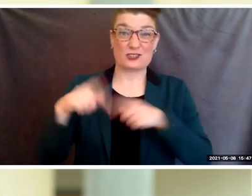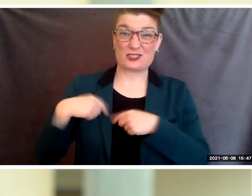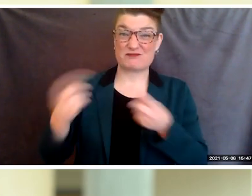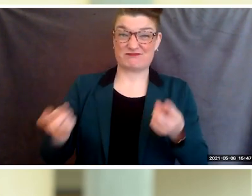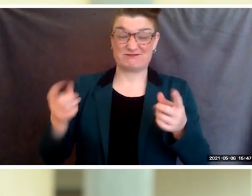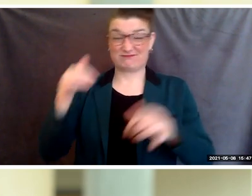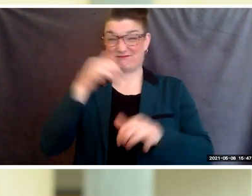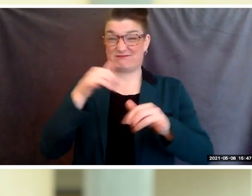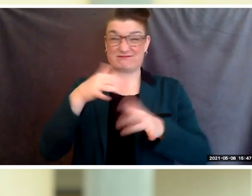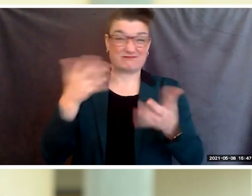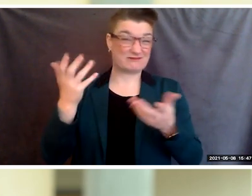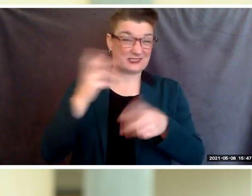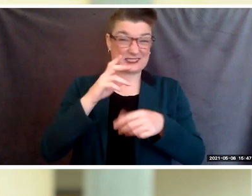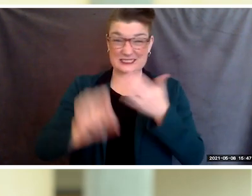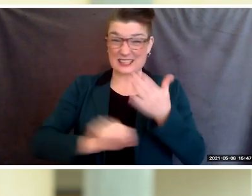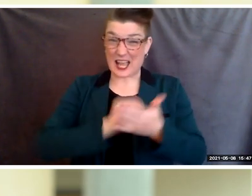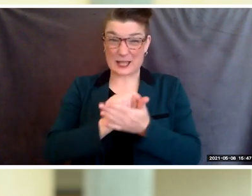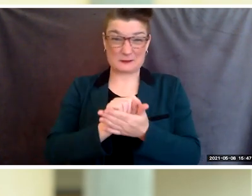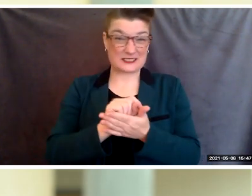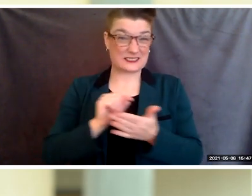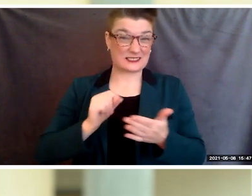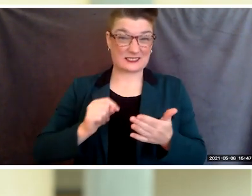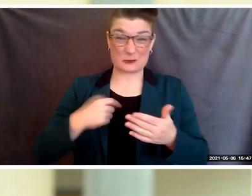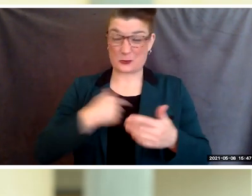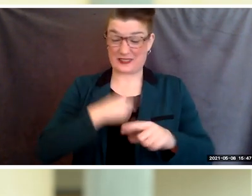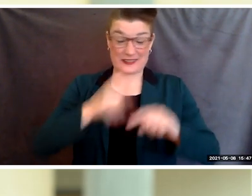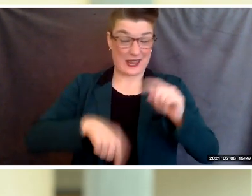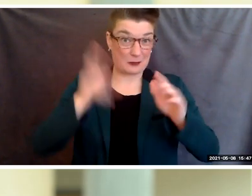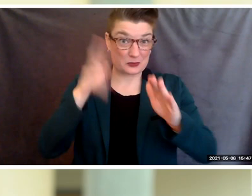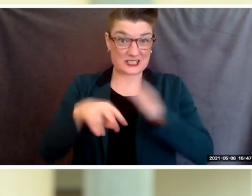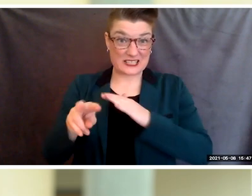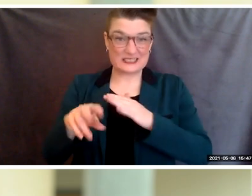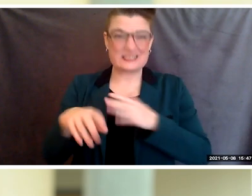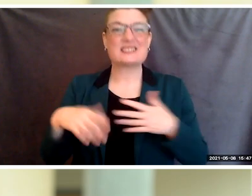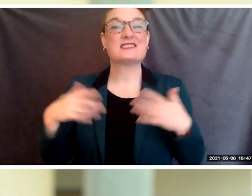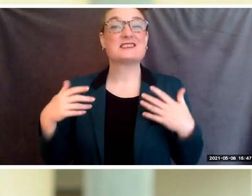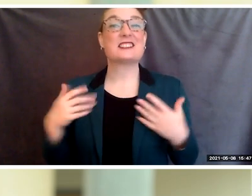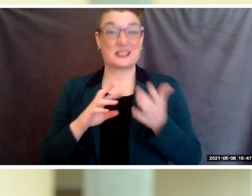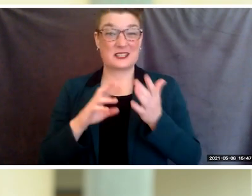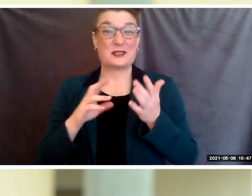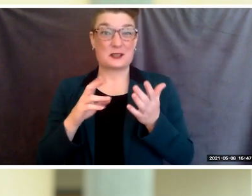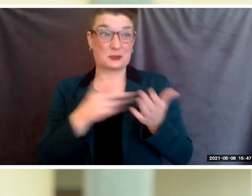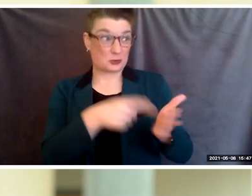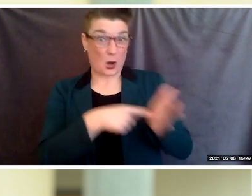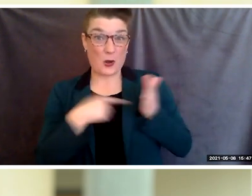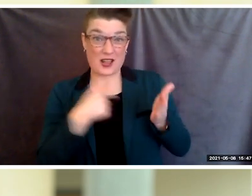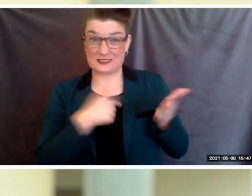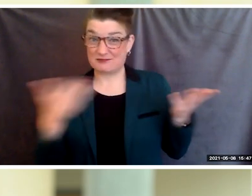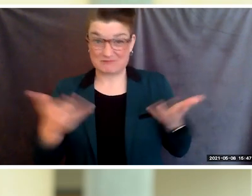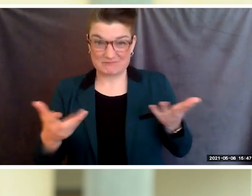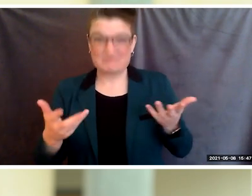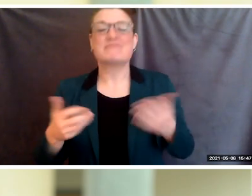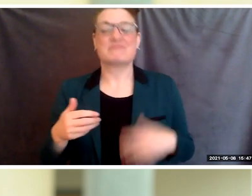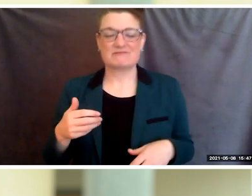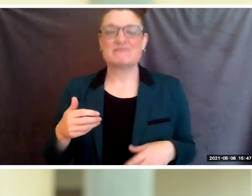have affirmed it is in the predictable power of community in our ability to work past our differences,